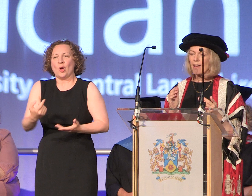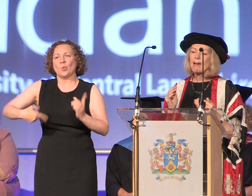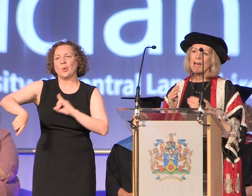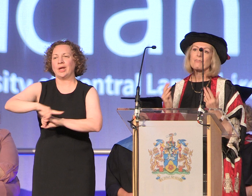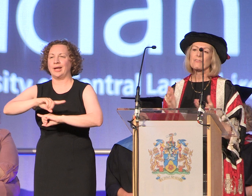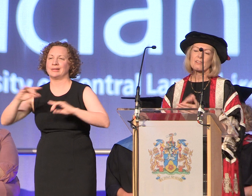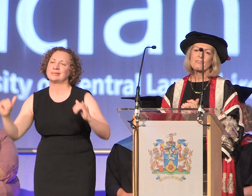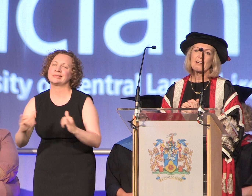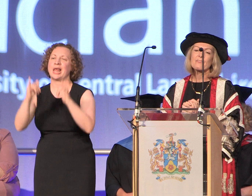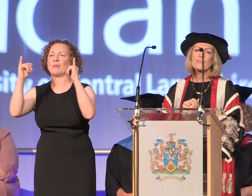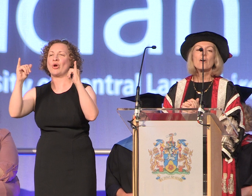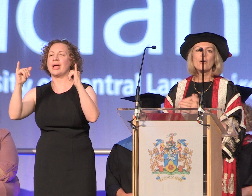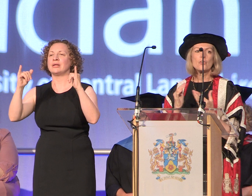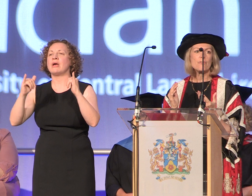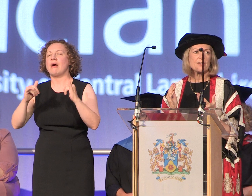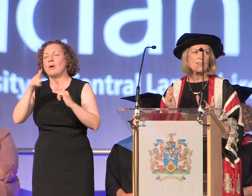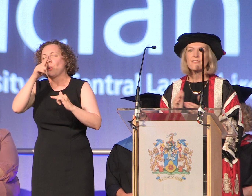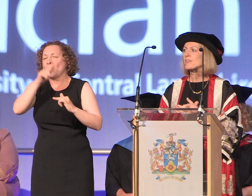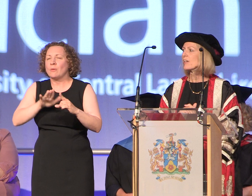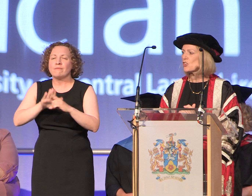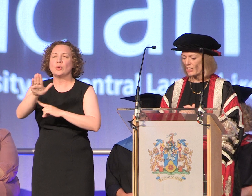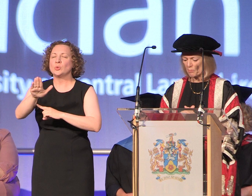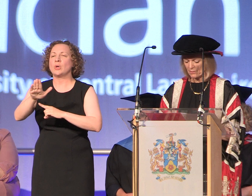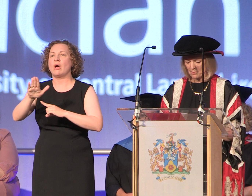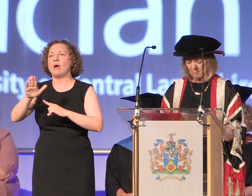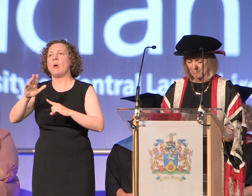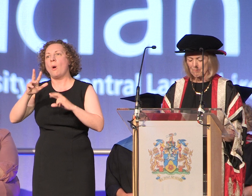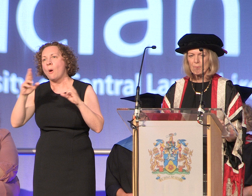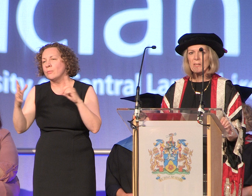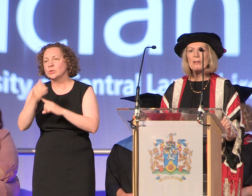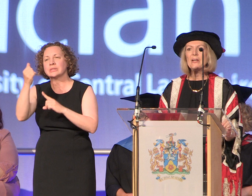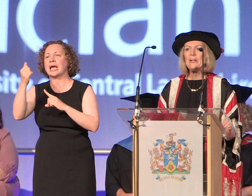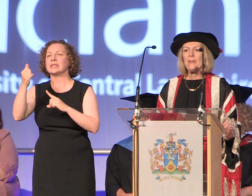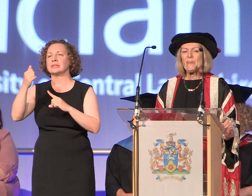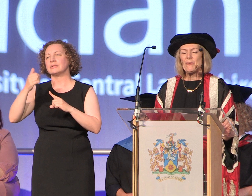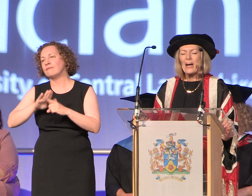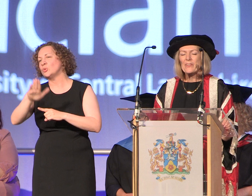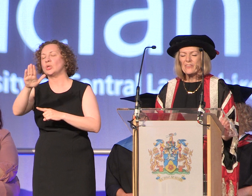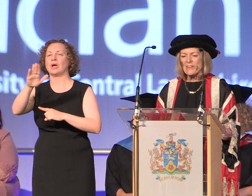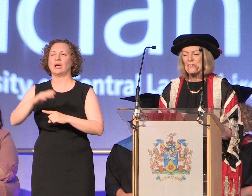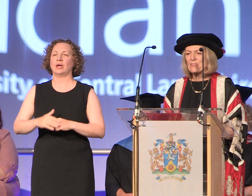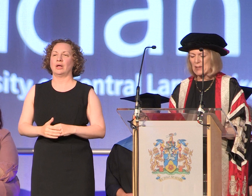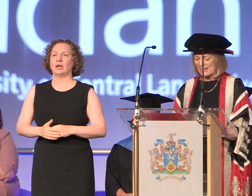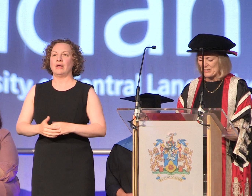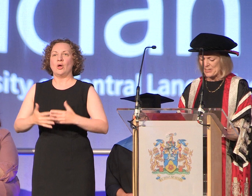success on your fantastic achievement. So now it's time for us to make a little